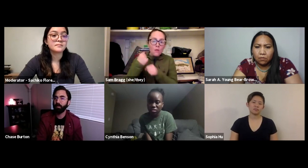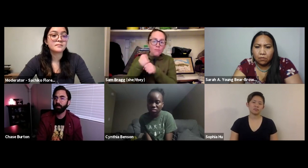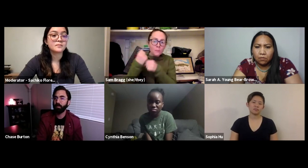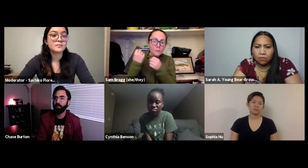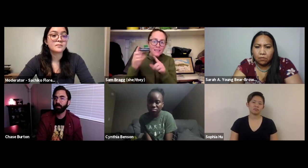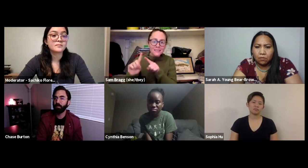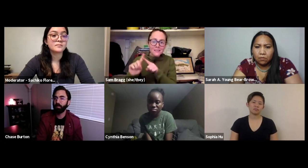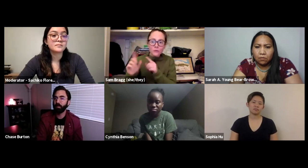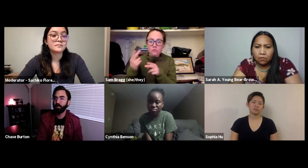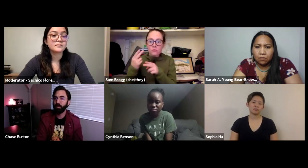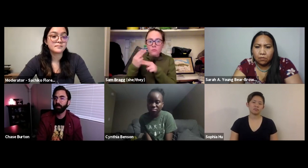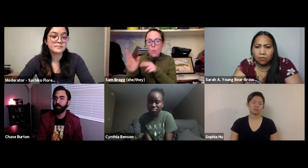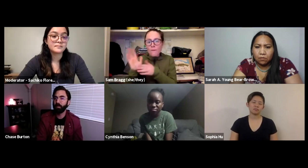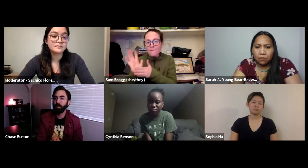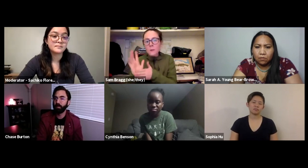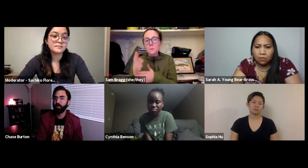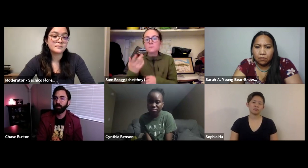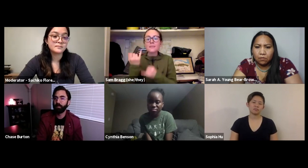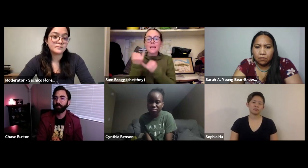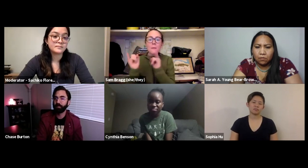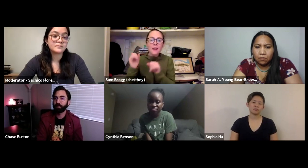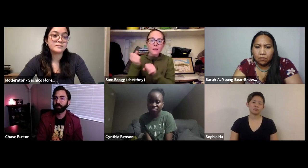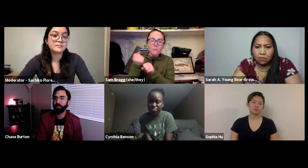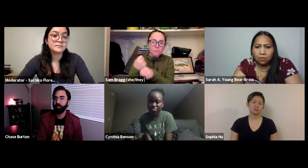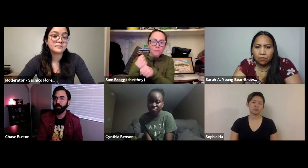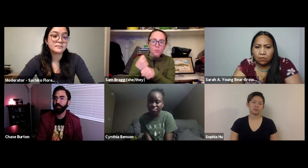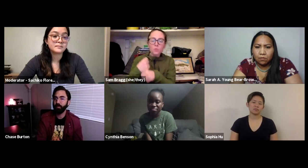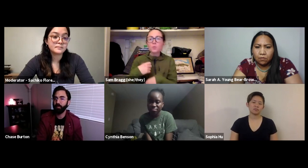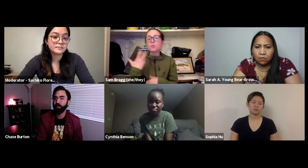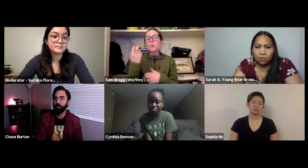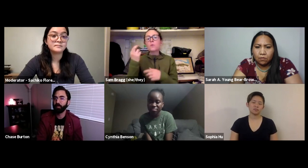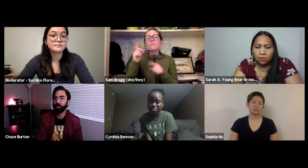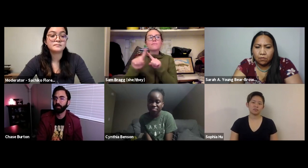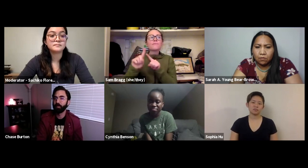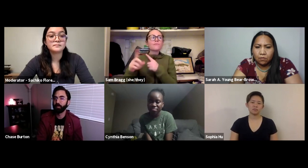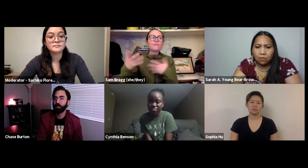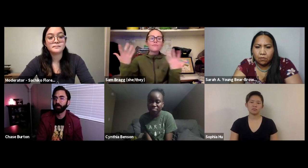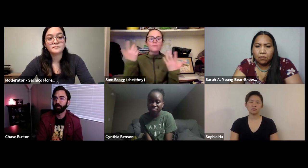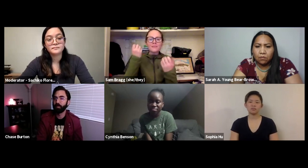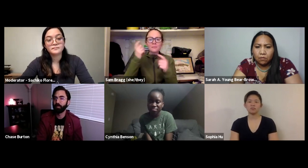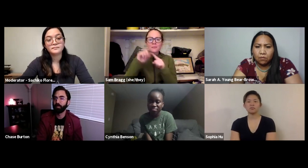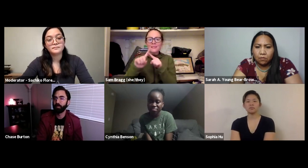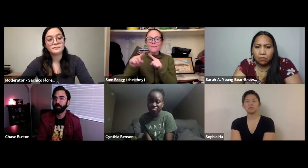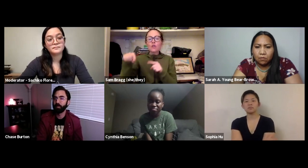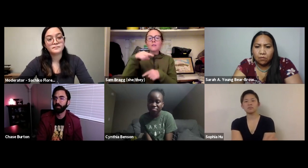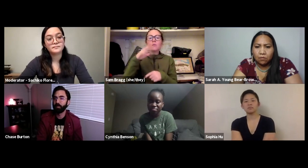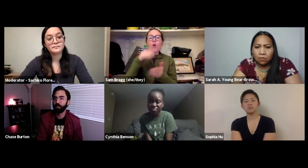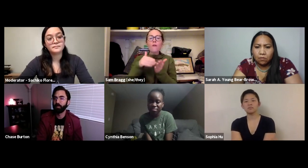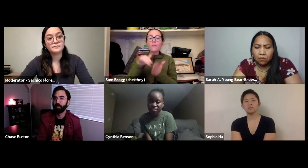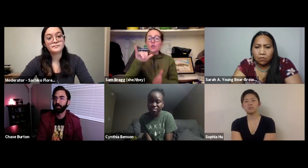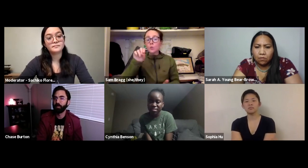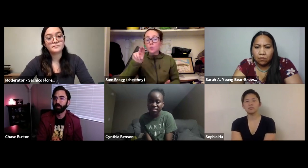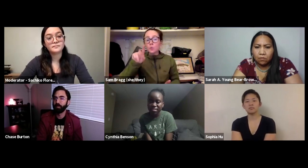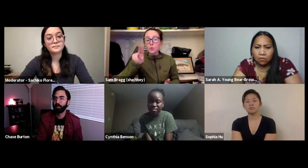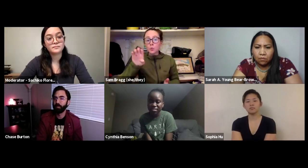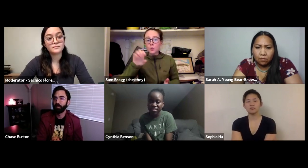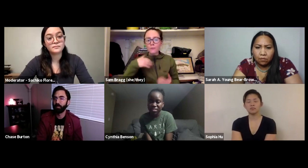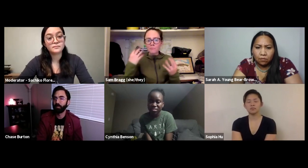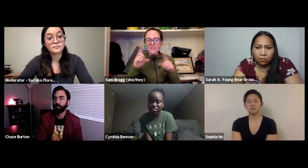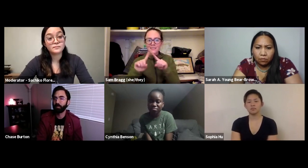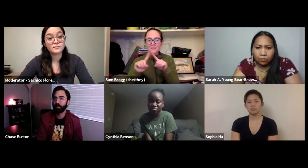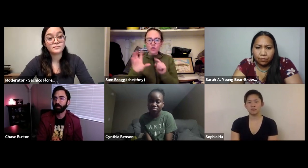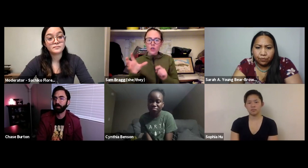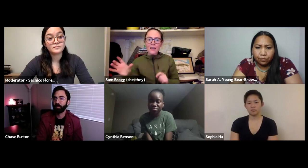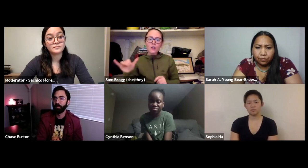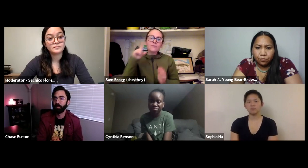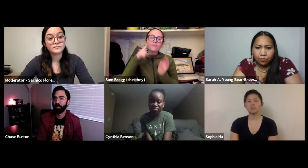documentaries, the company Patagonia, they do short films that are often shown. Even